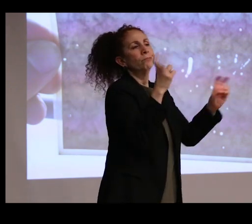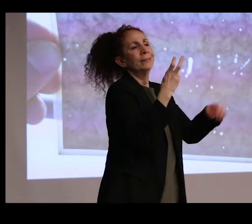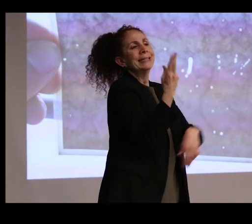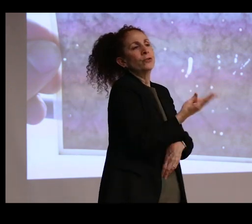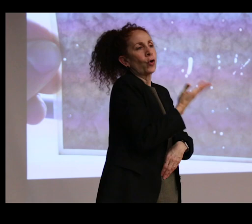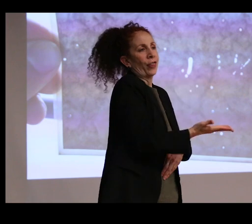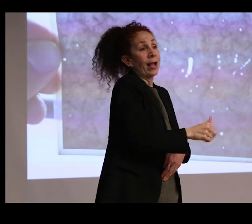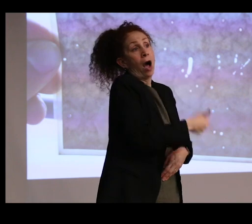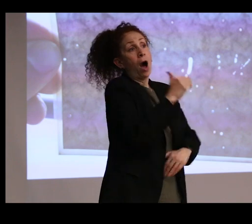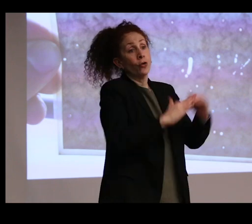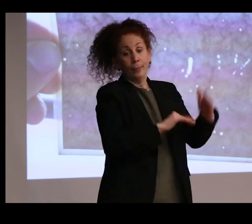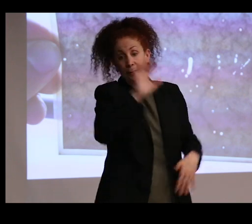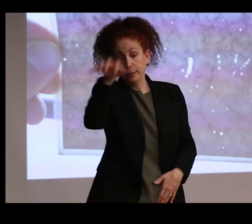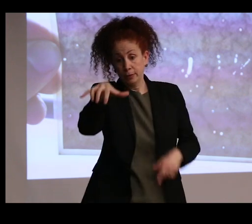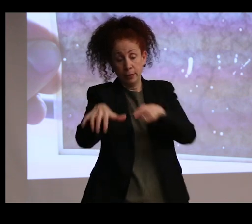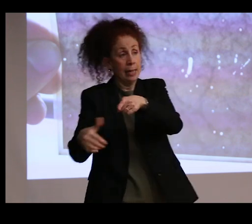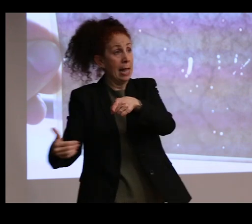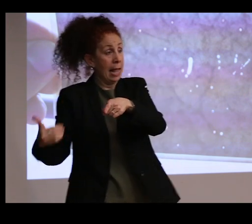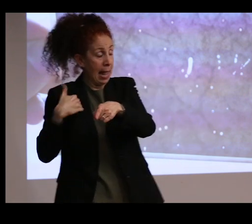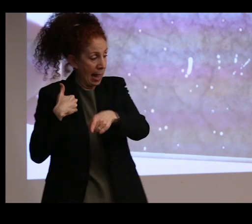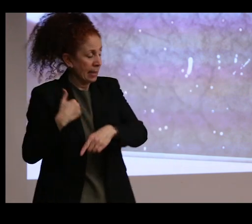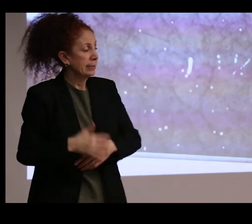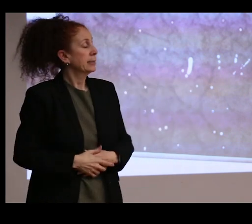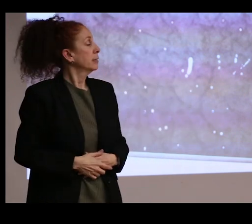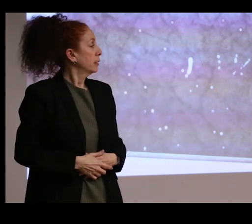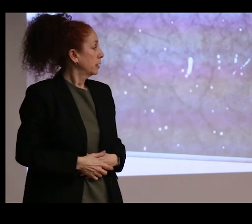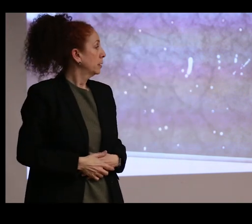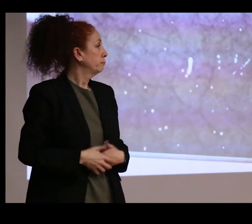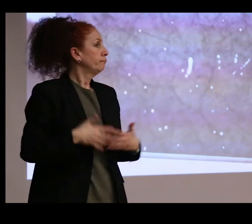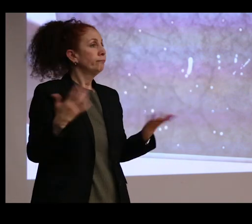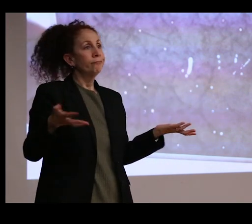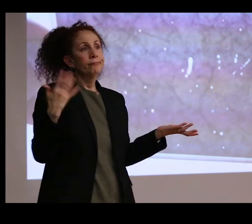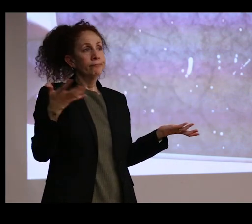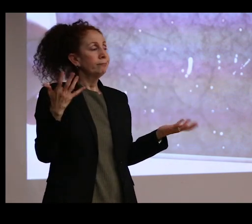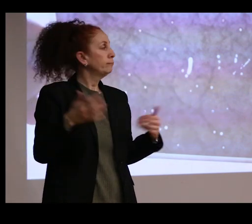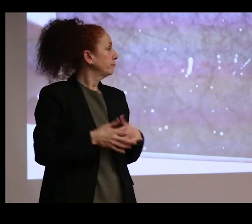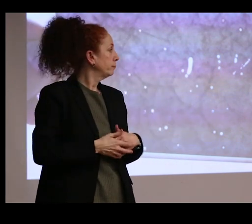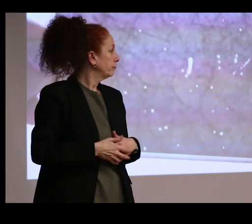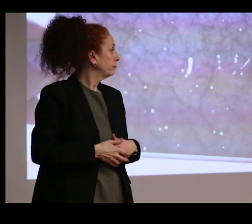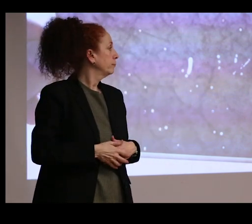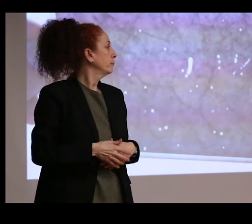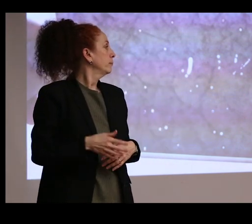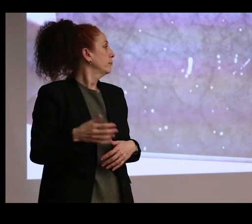And then the other building has all of the taxidermied animals